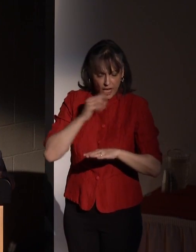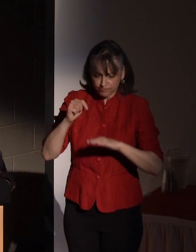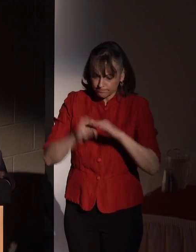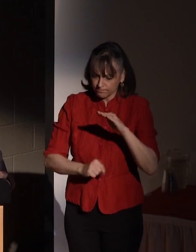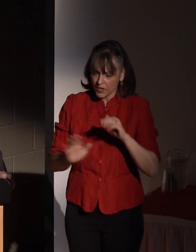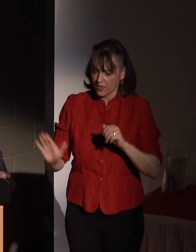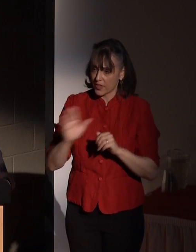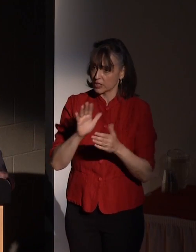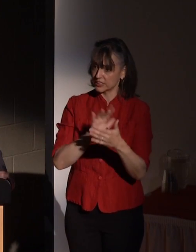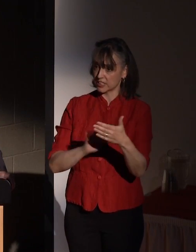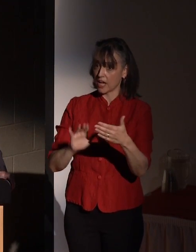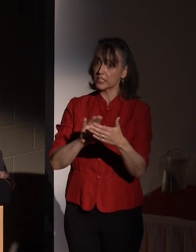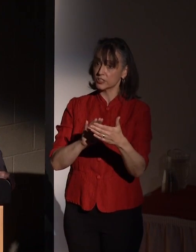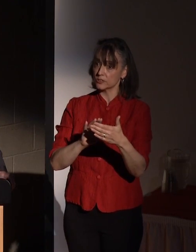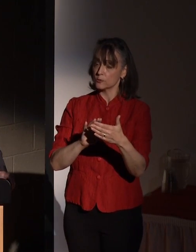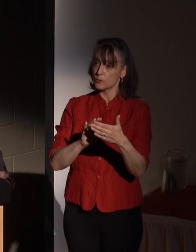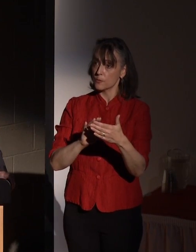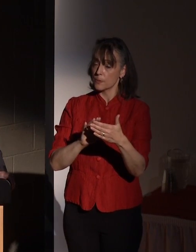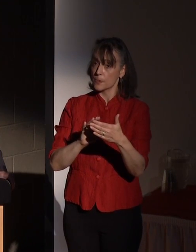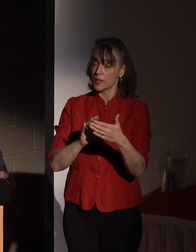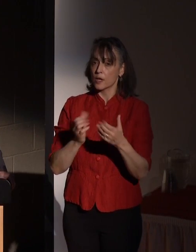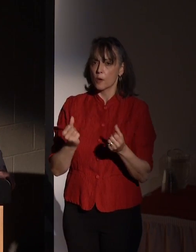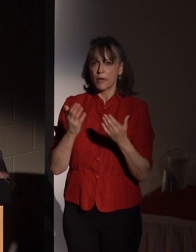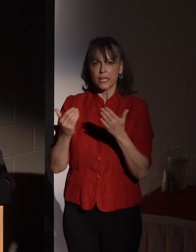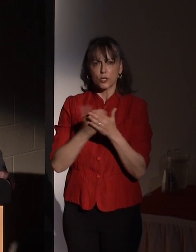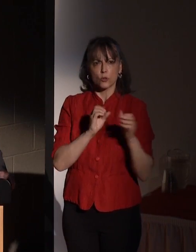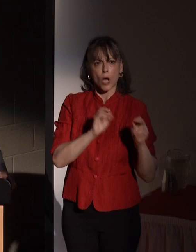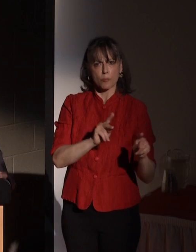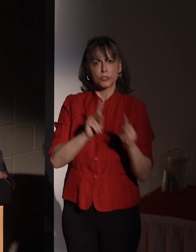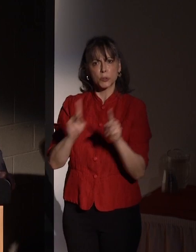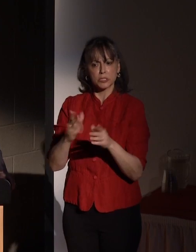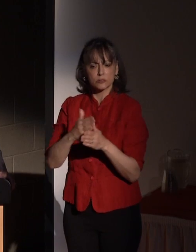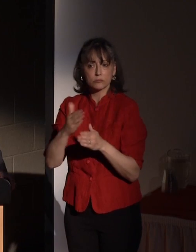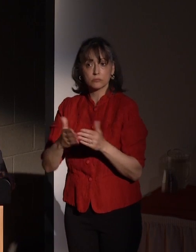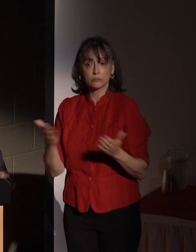The outcomes of many of these opportunities will be on display